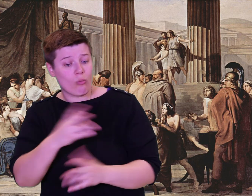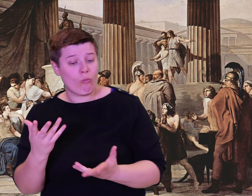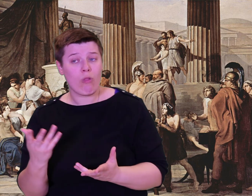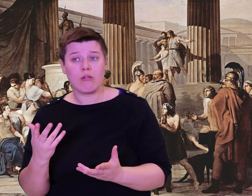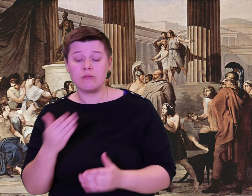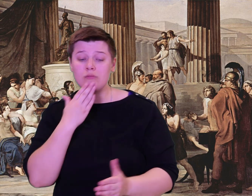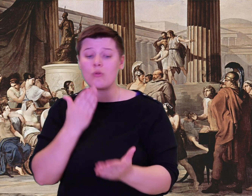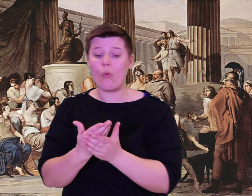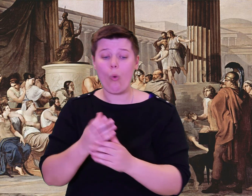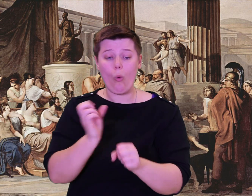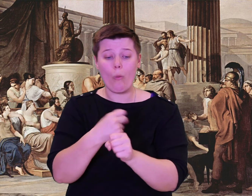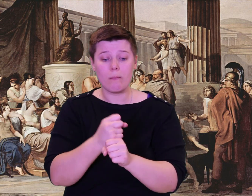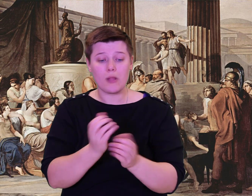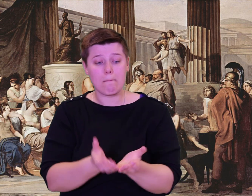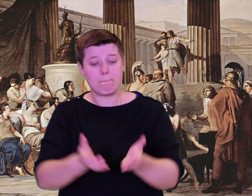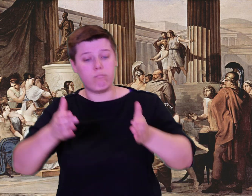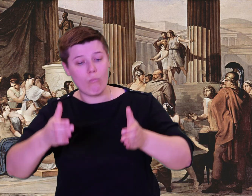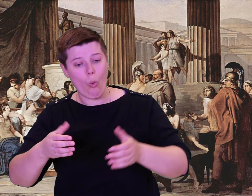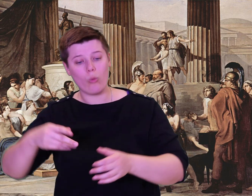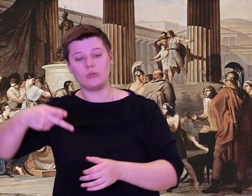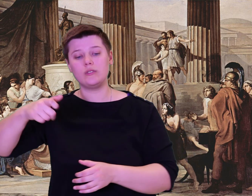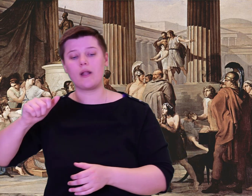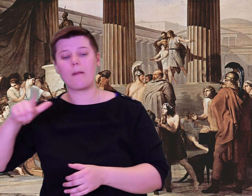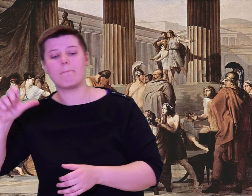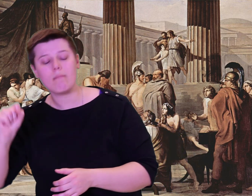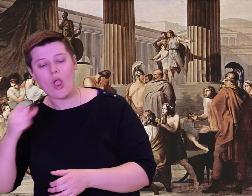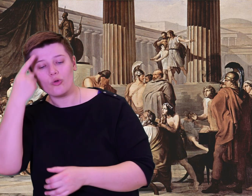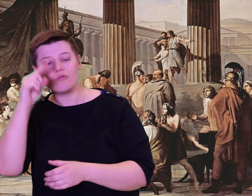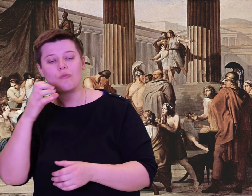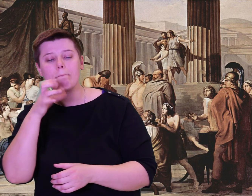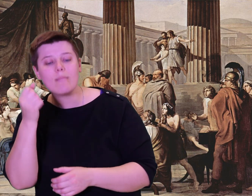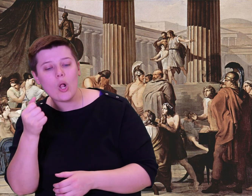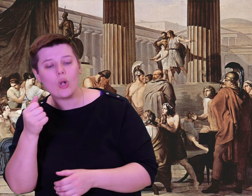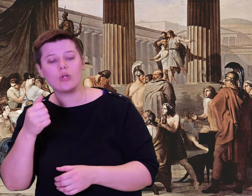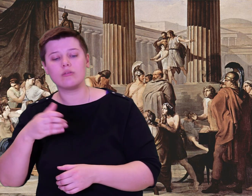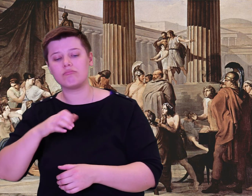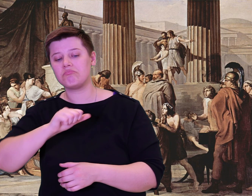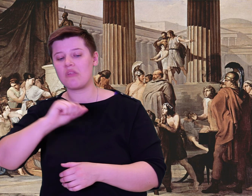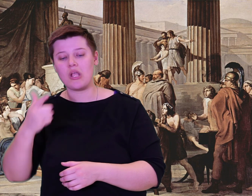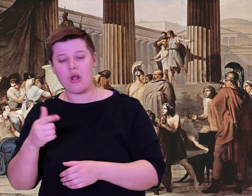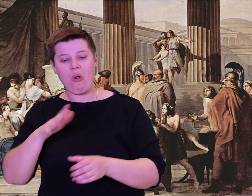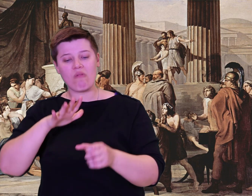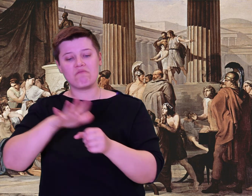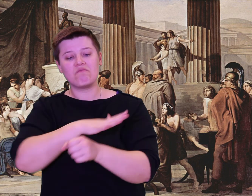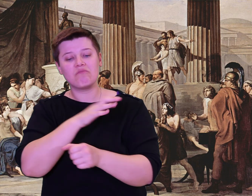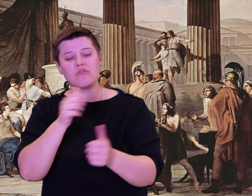knowledge of the normal customs. We soon were at the cave but did not find the